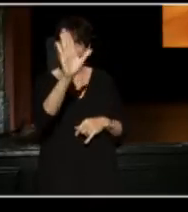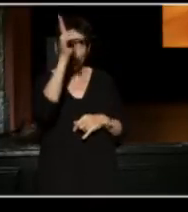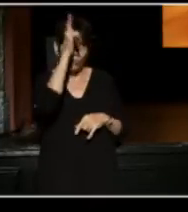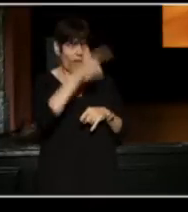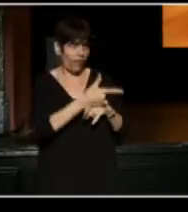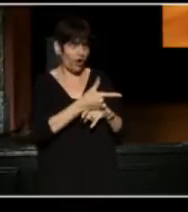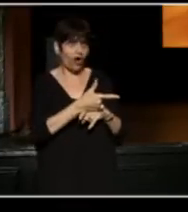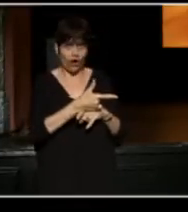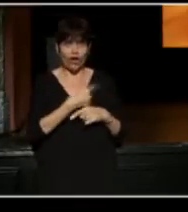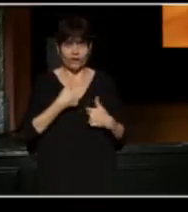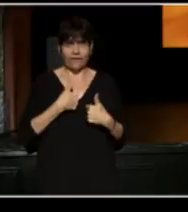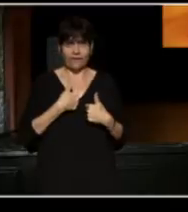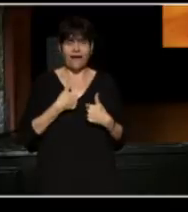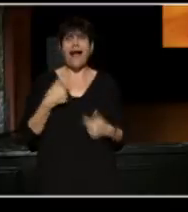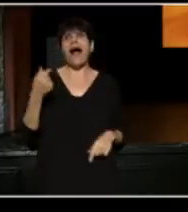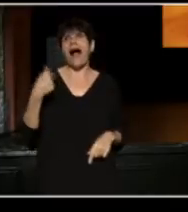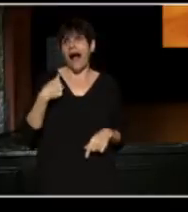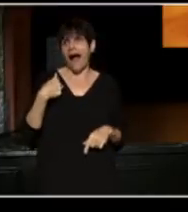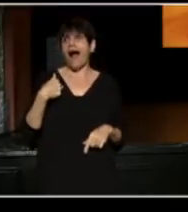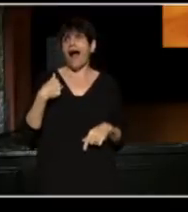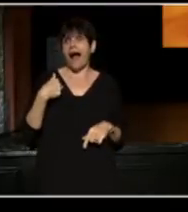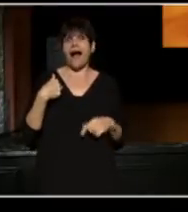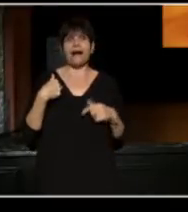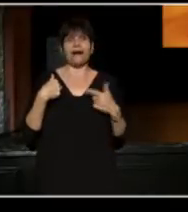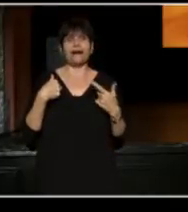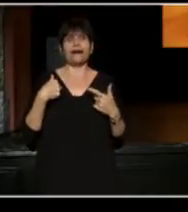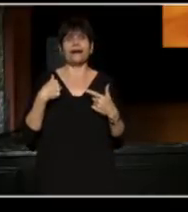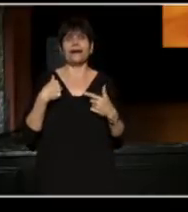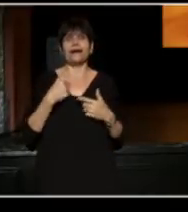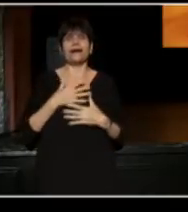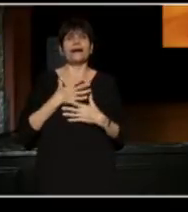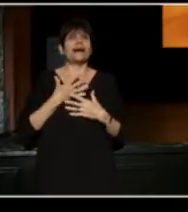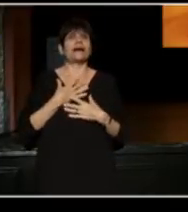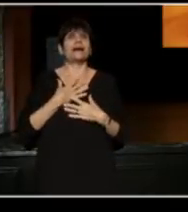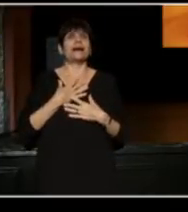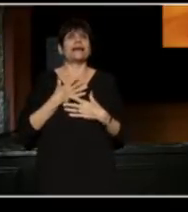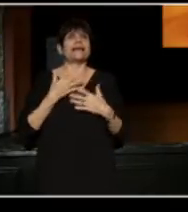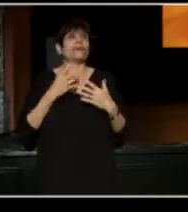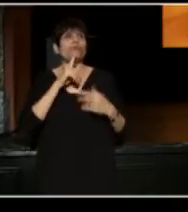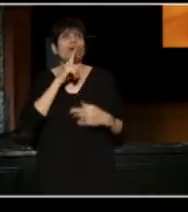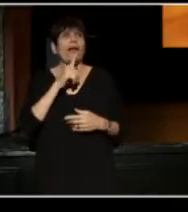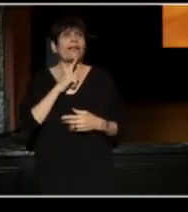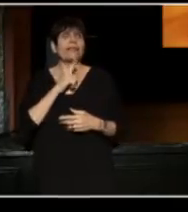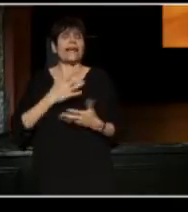I am so deeply moved by each and everyone of you present here,